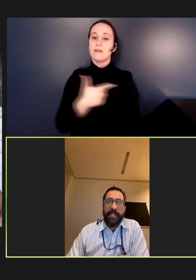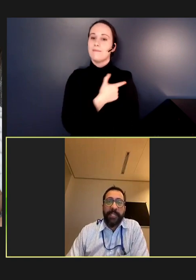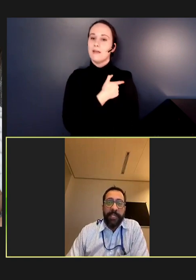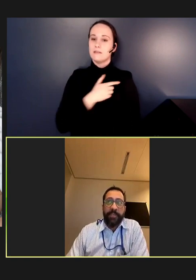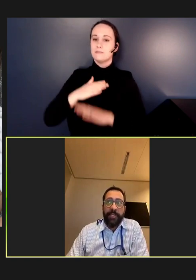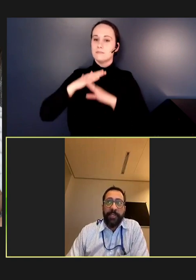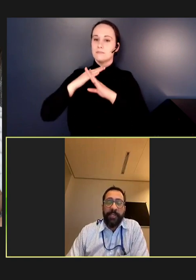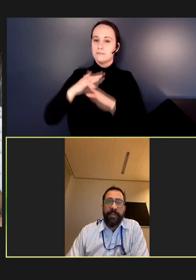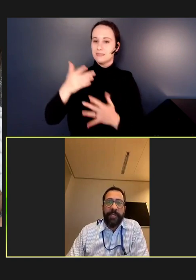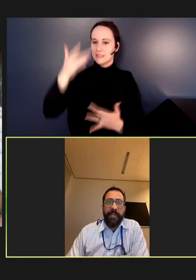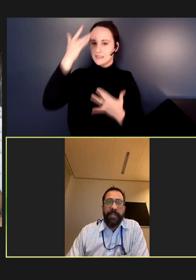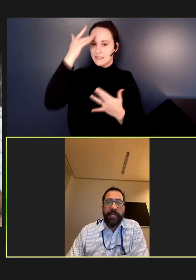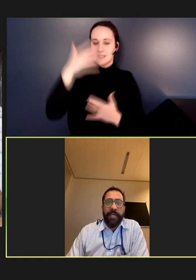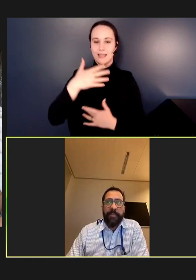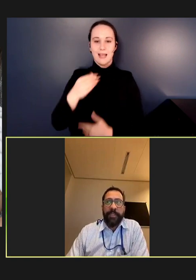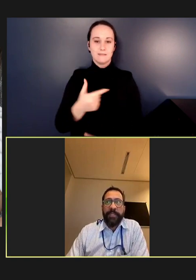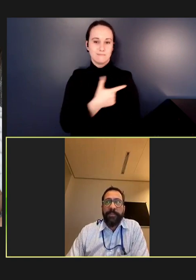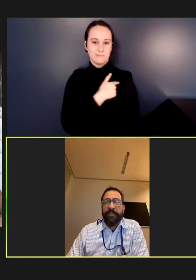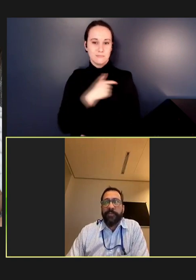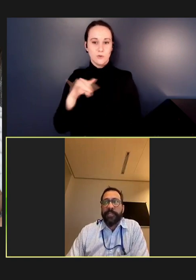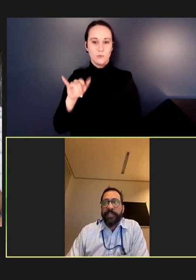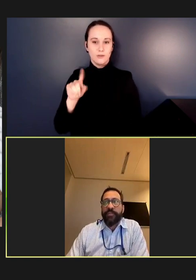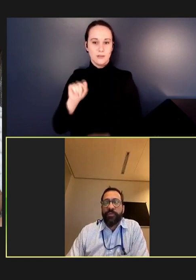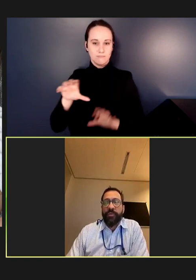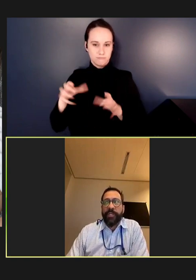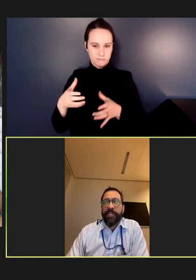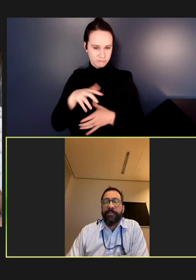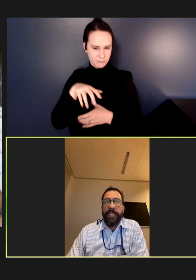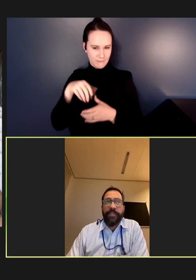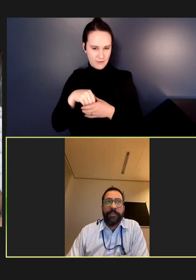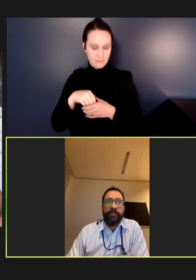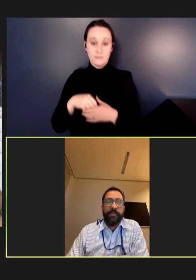immunization unit. I'm the team leader for disease control and elimination,